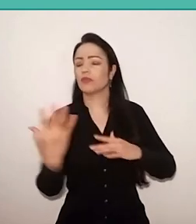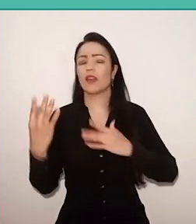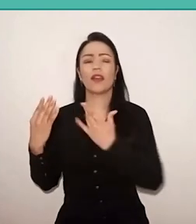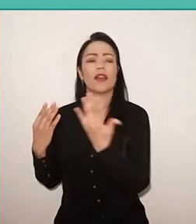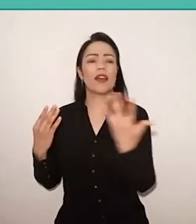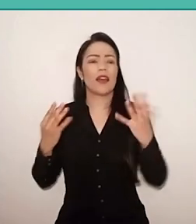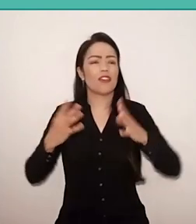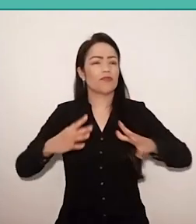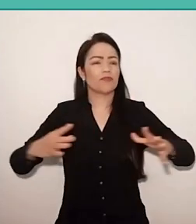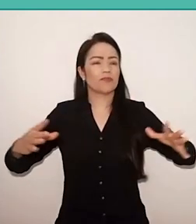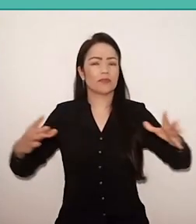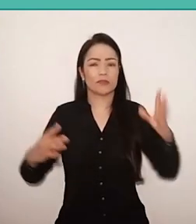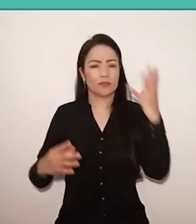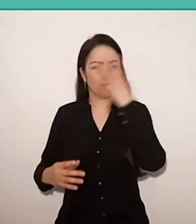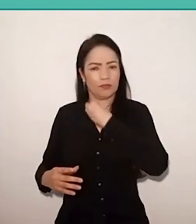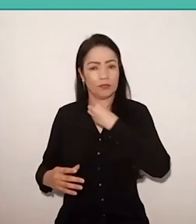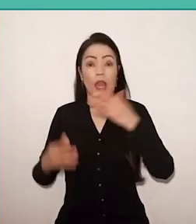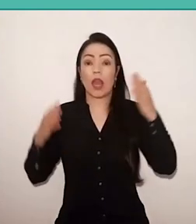With the crisis of 1929, he will…